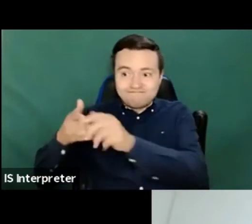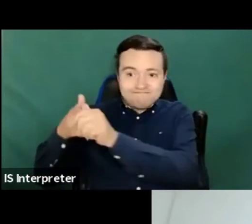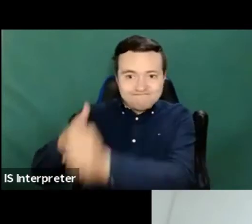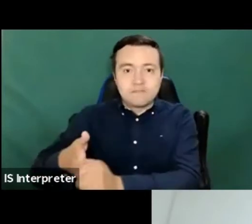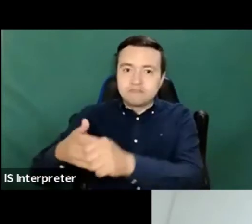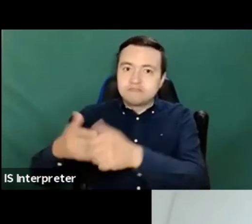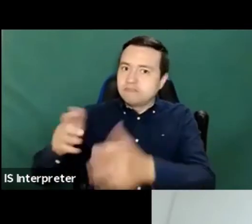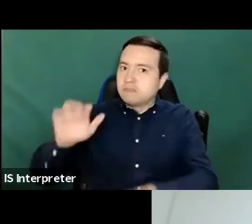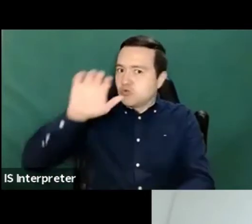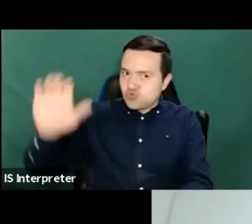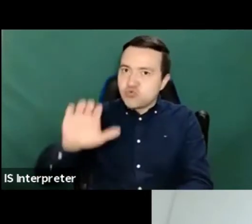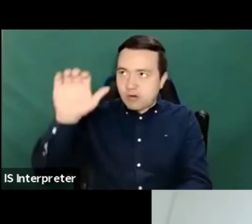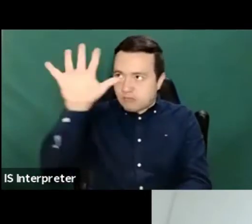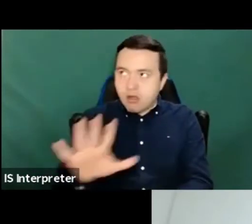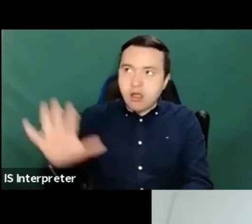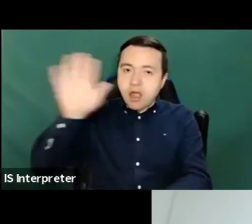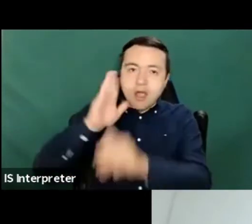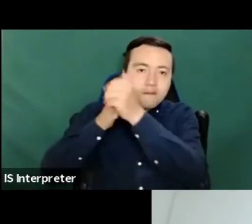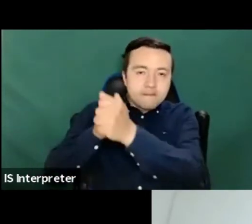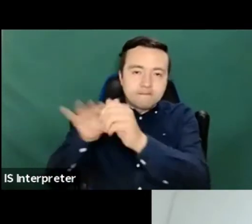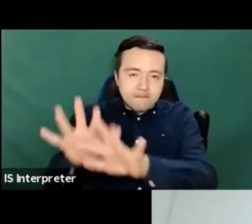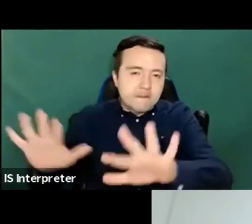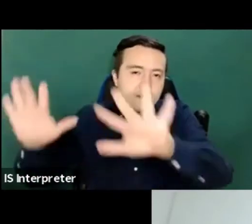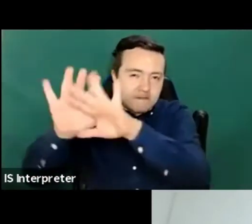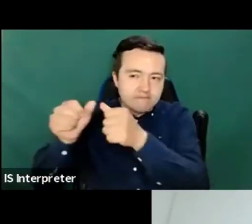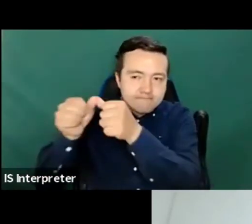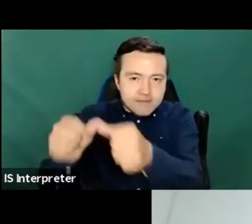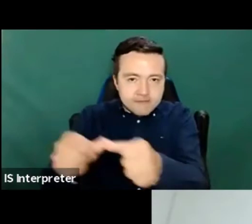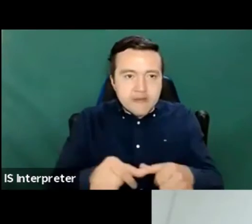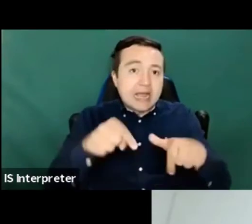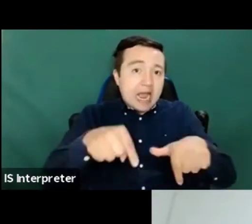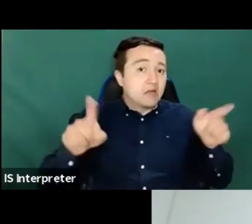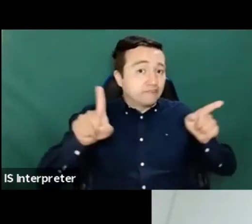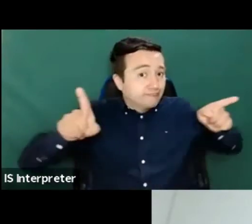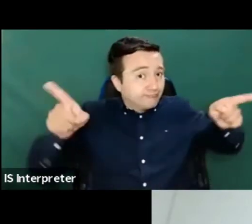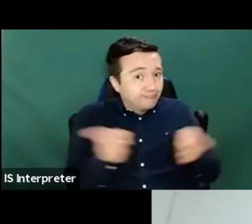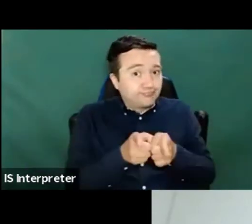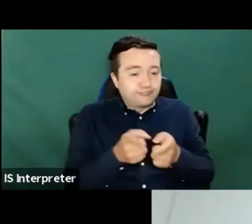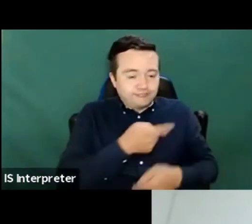I think that's the summary of all the advantages that we came up with.